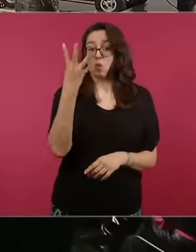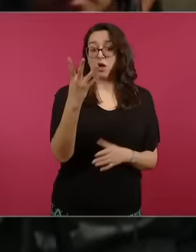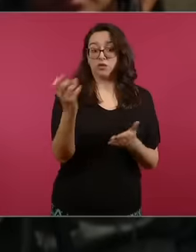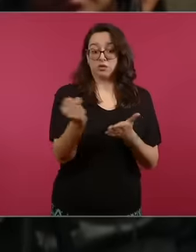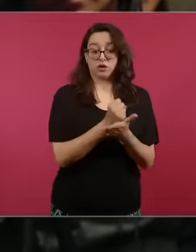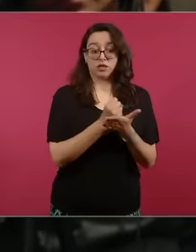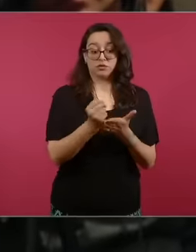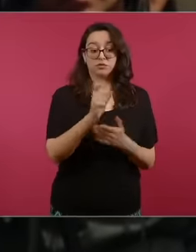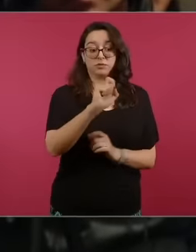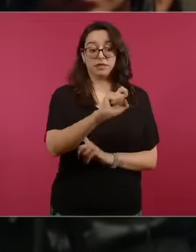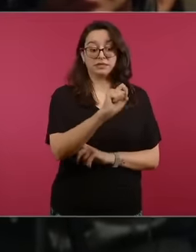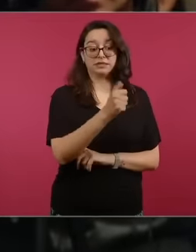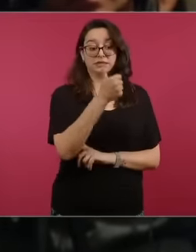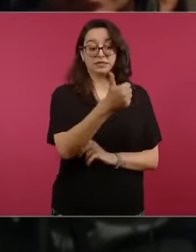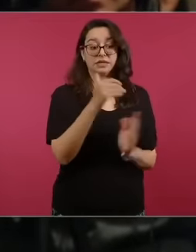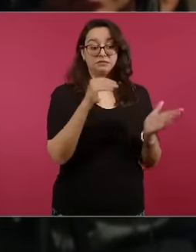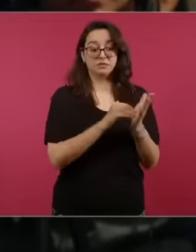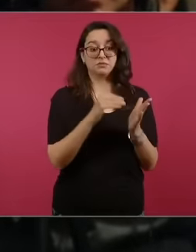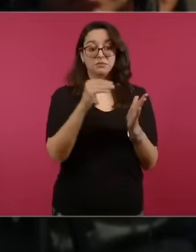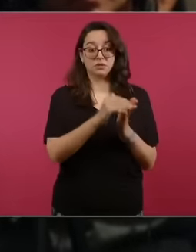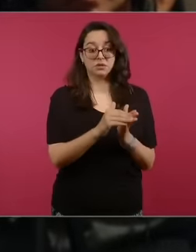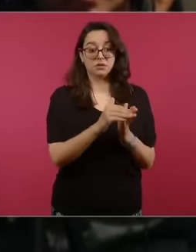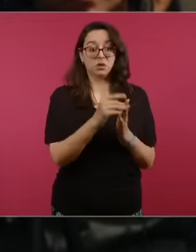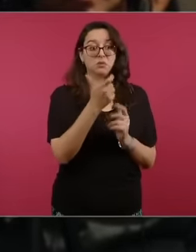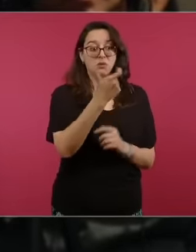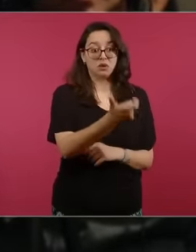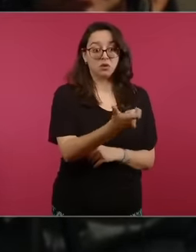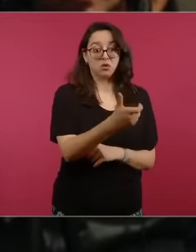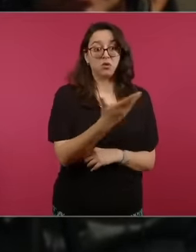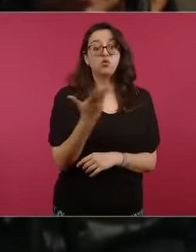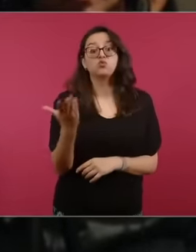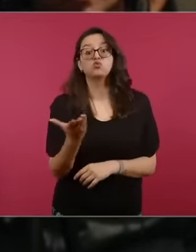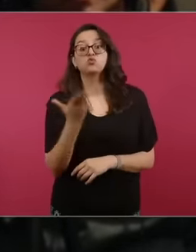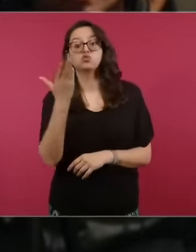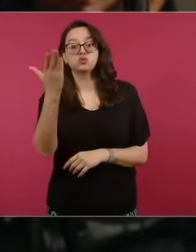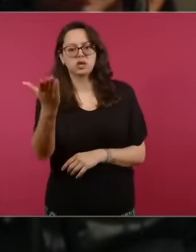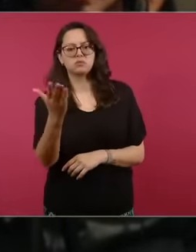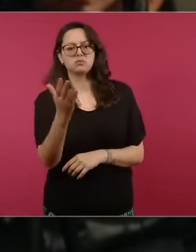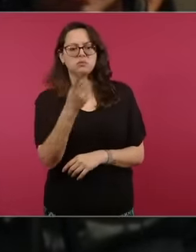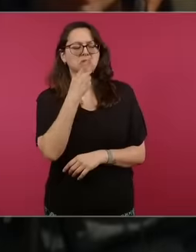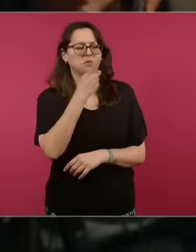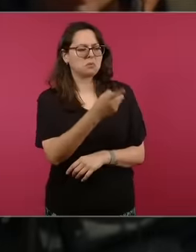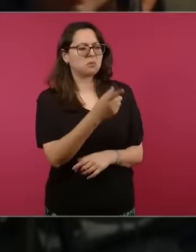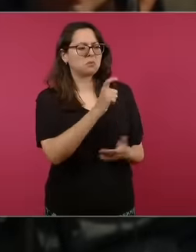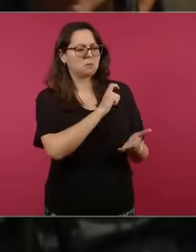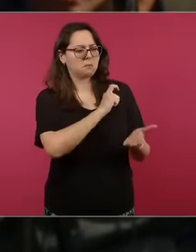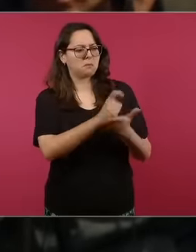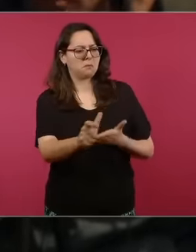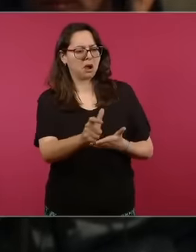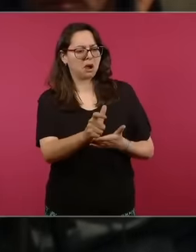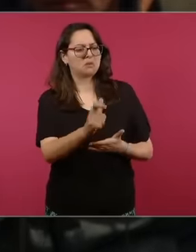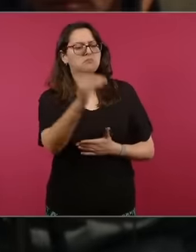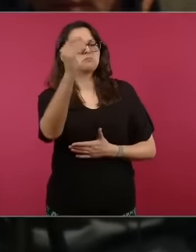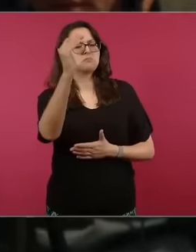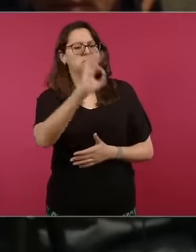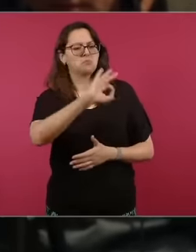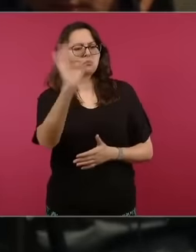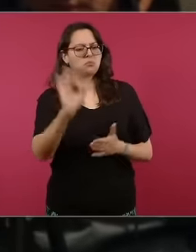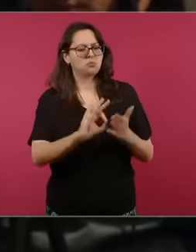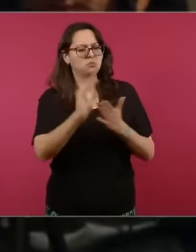pesos to which you offered a reduction of 8,000 million pesos, as you yourself